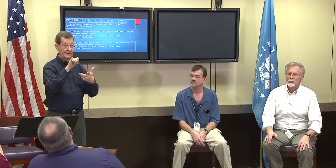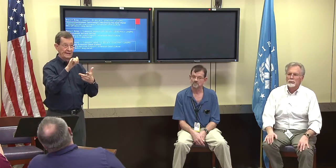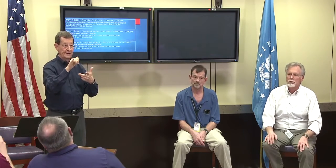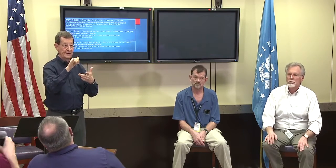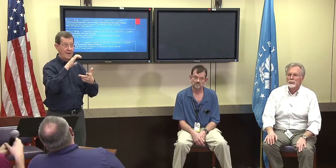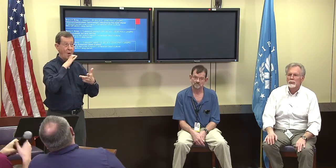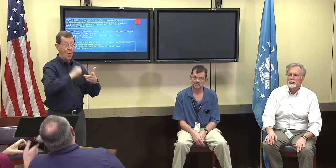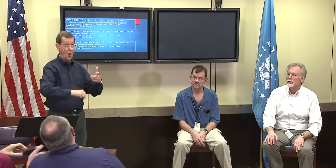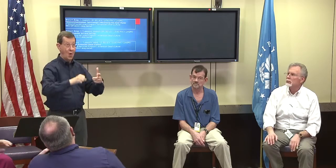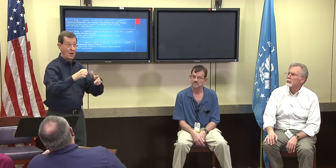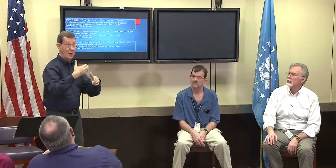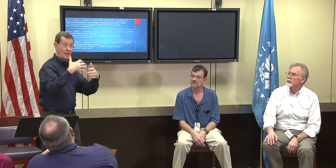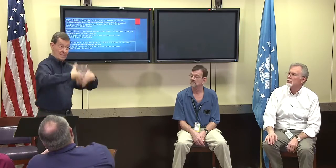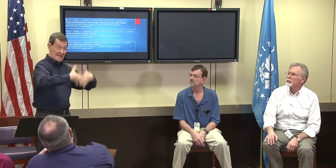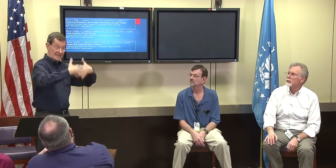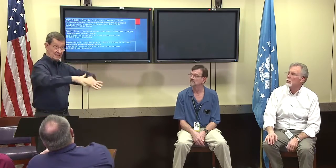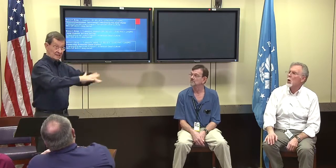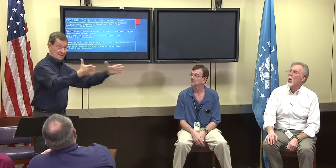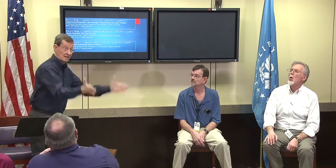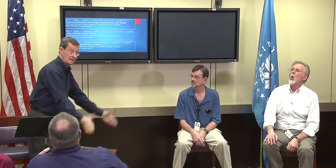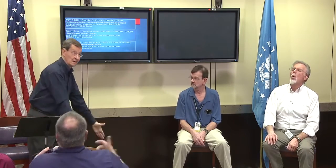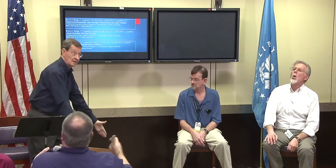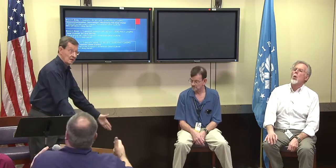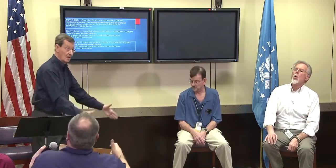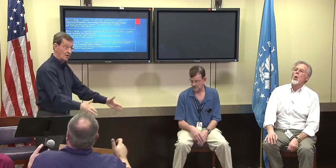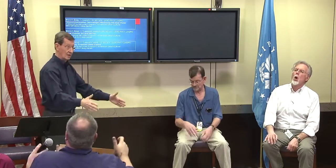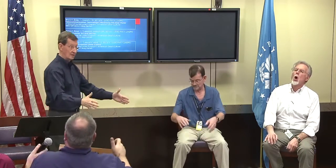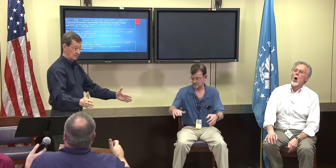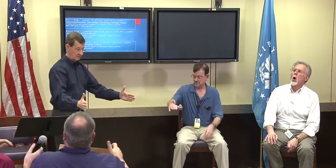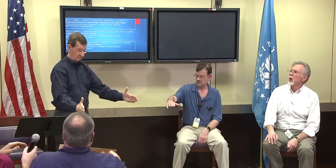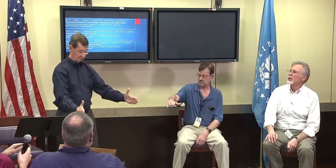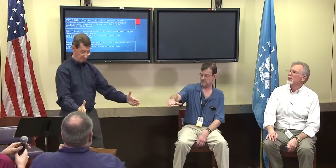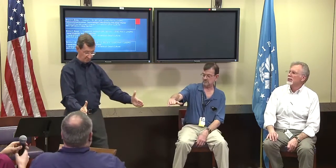Alex Richey: Which model are you speaking of?